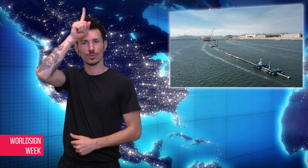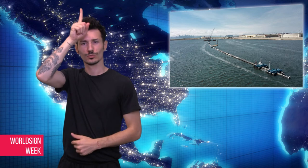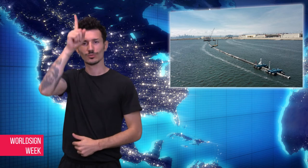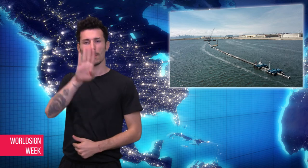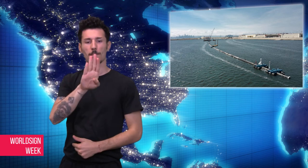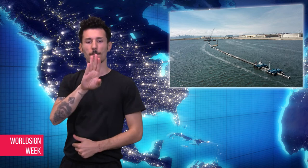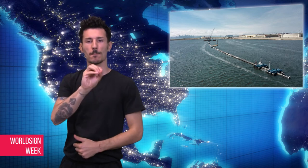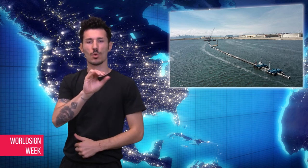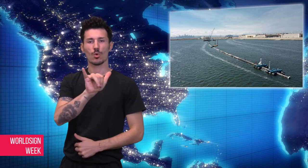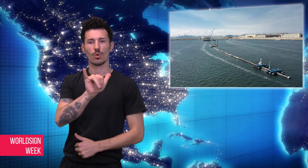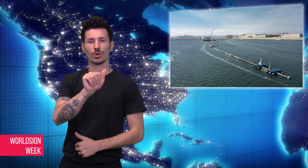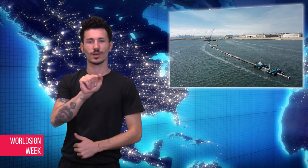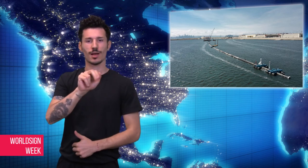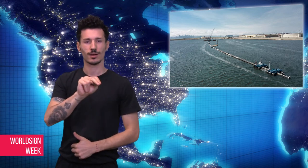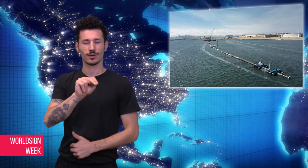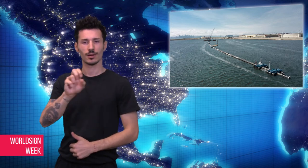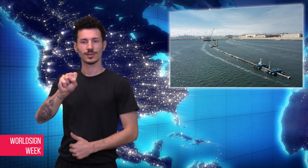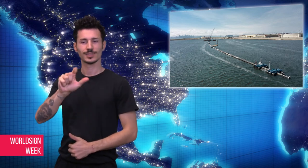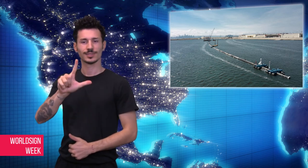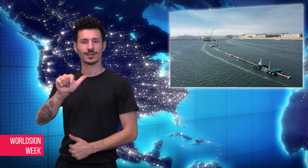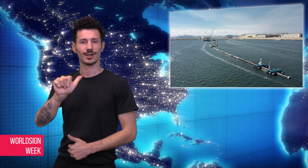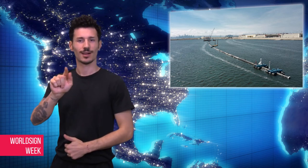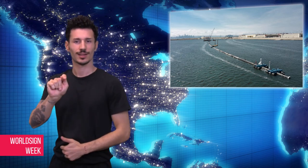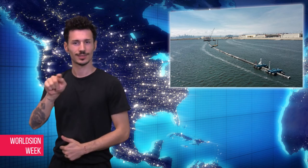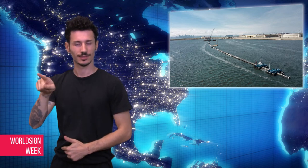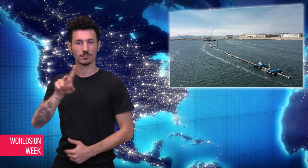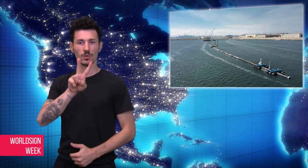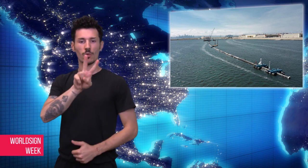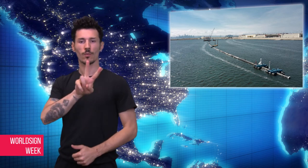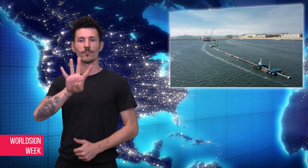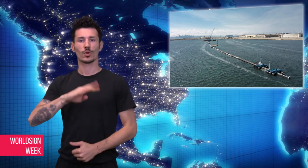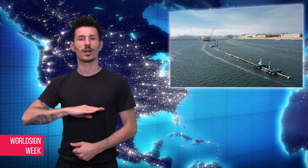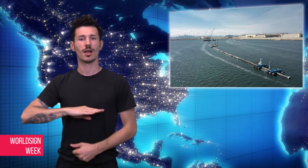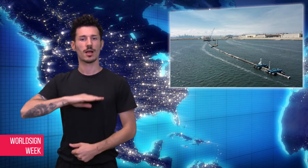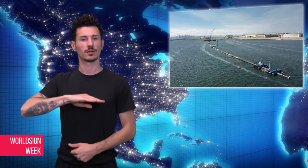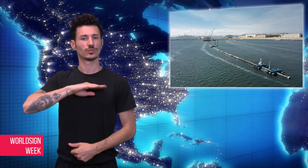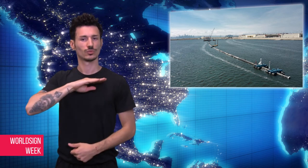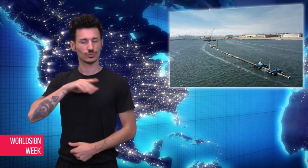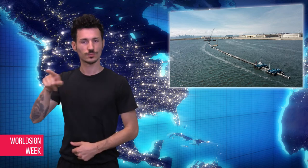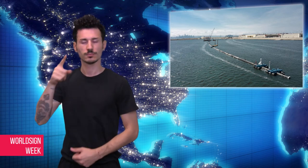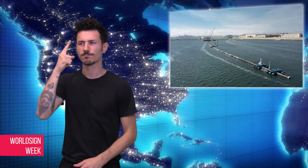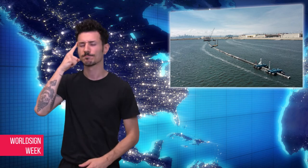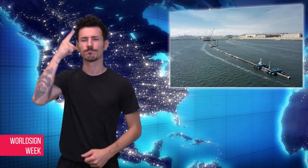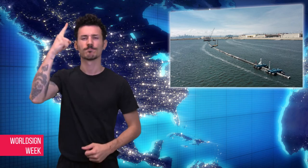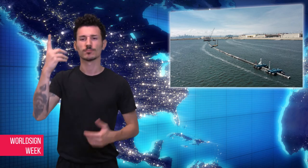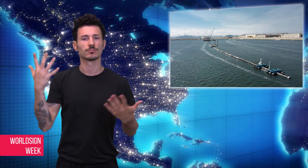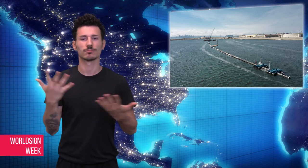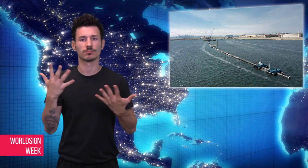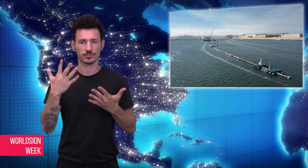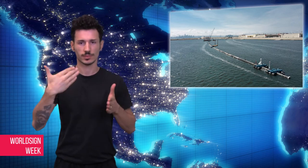engineer Boyan Slat, deployed a 2,000 foot long floating barrier last